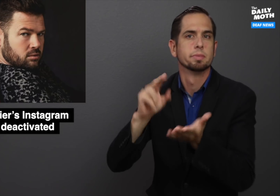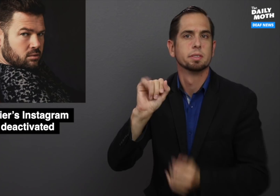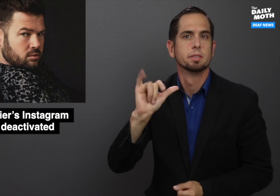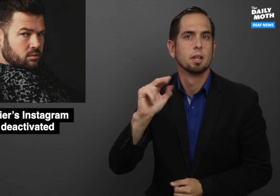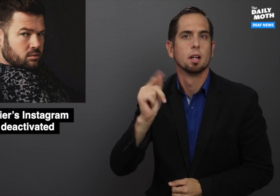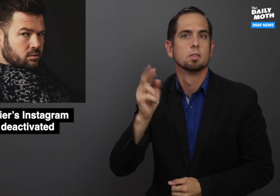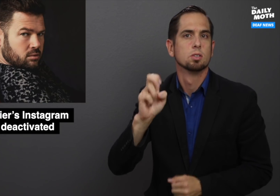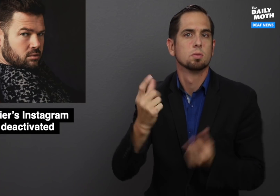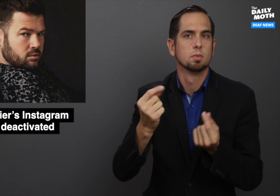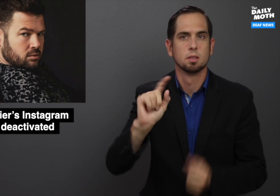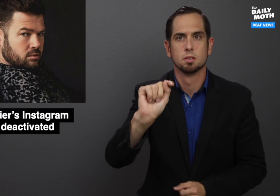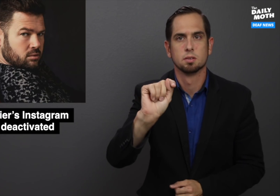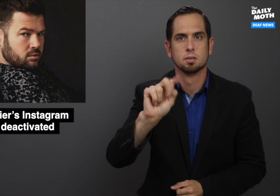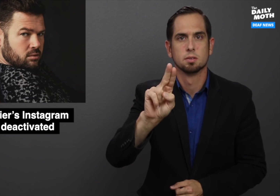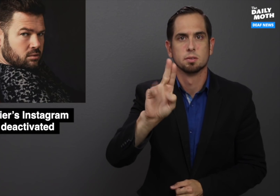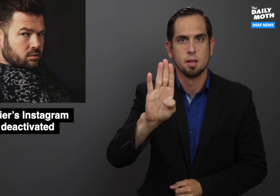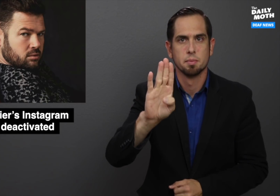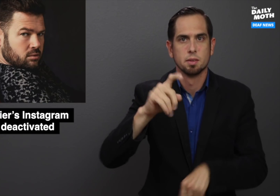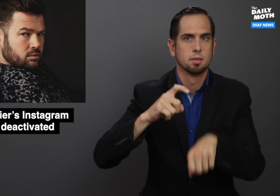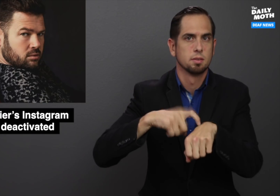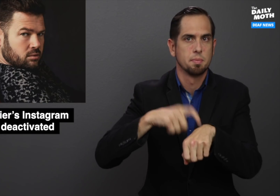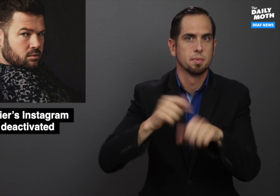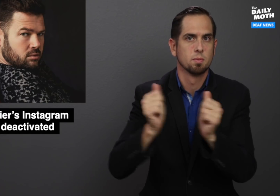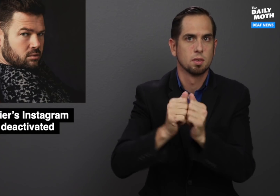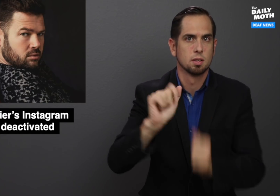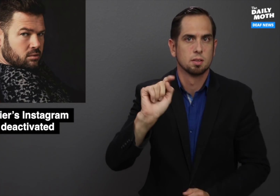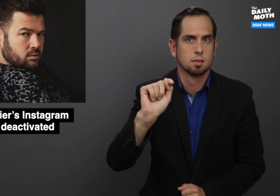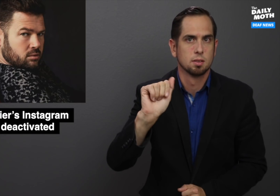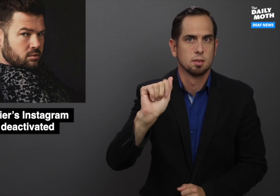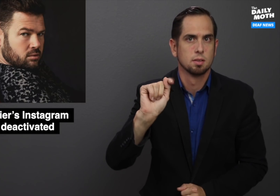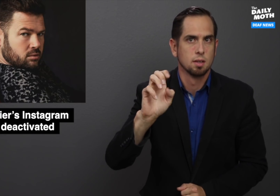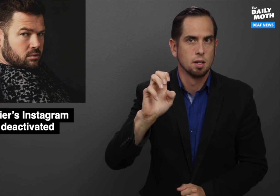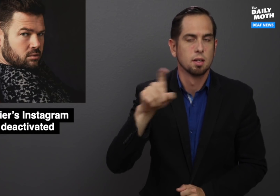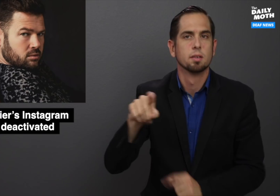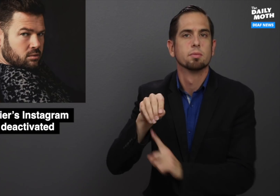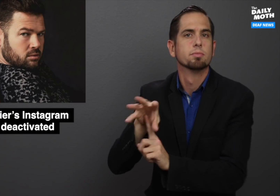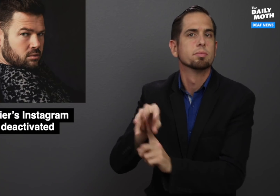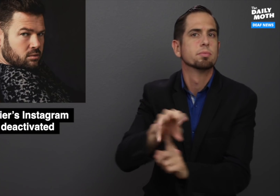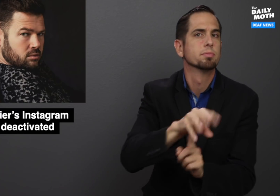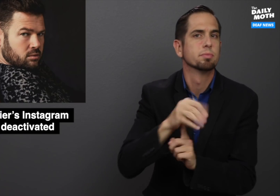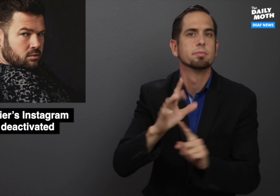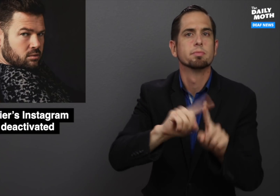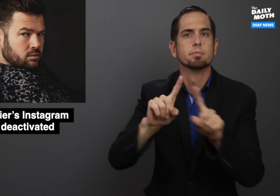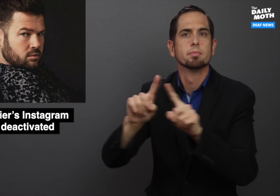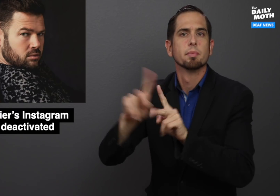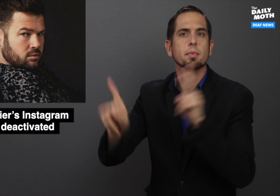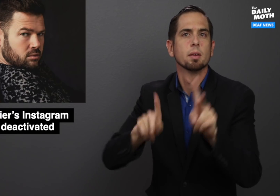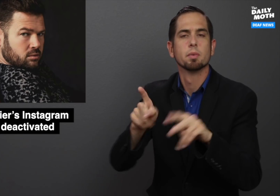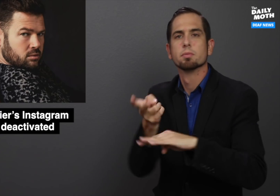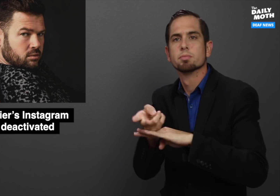"Tub Time with Tate," which featured people posing nude